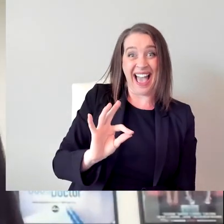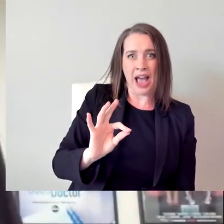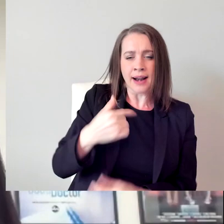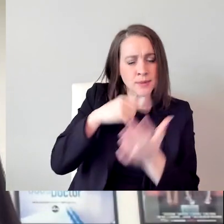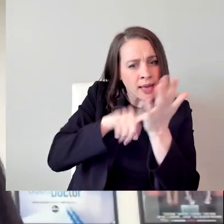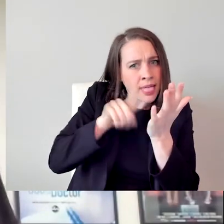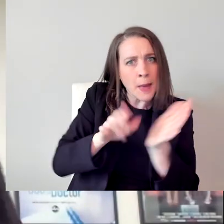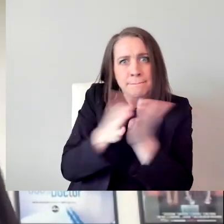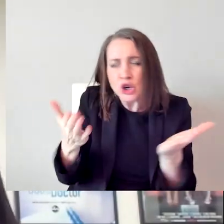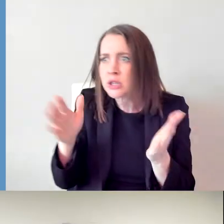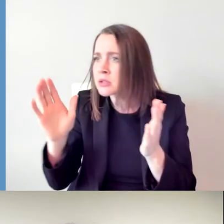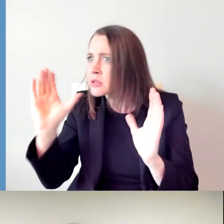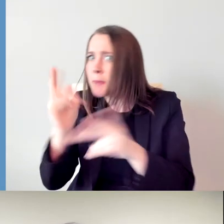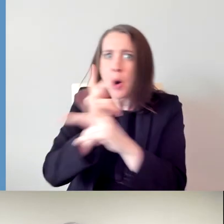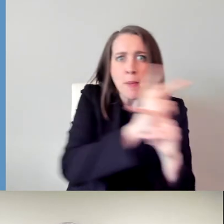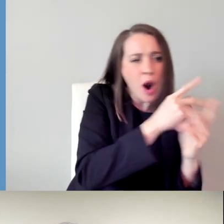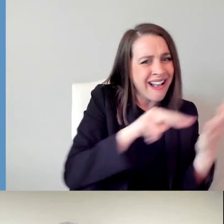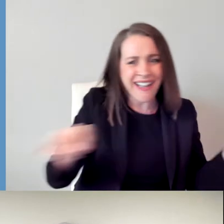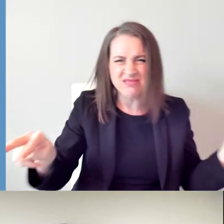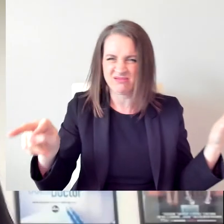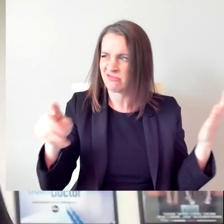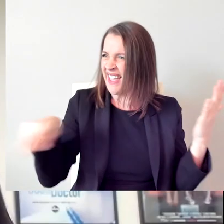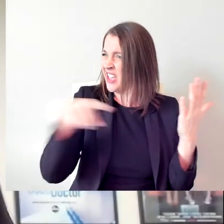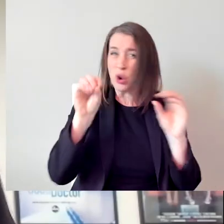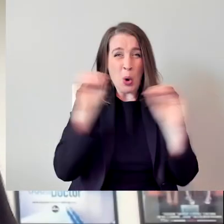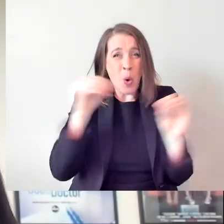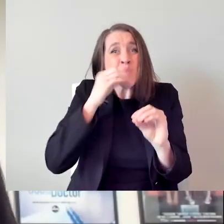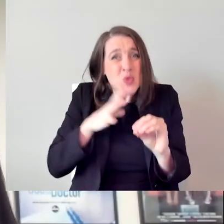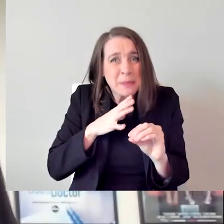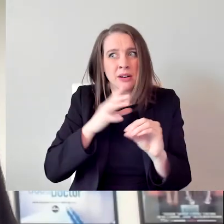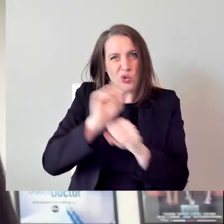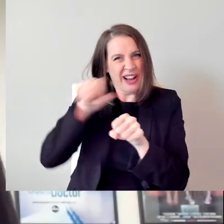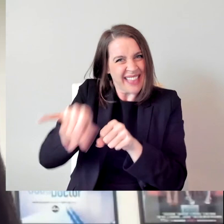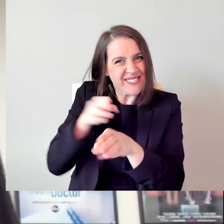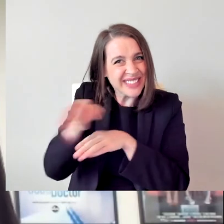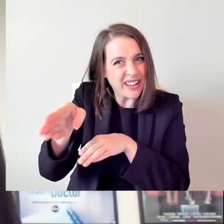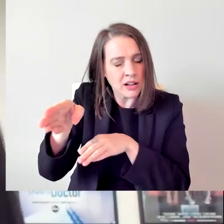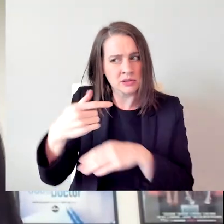And I couldn't find any practitioners who were women. So one of the questions I carried with me for a long time